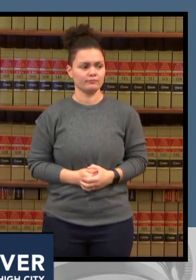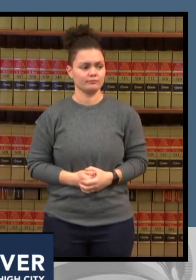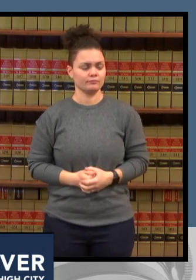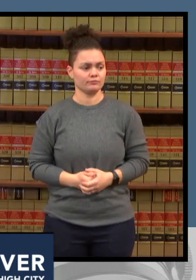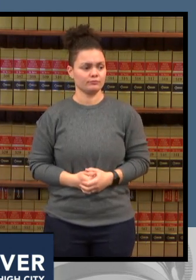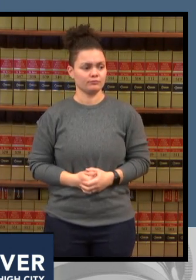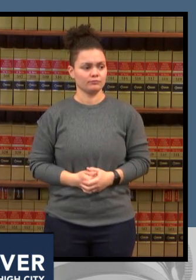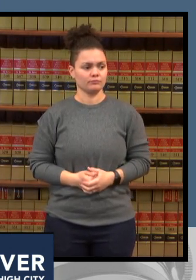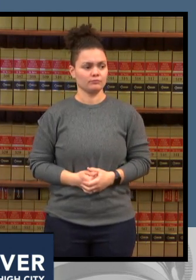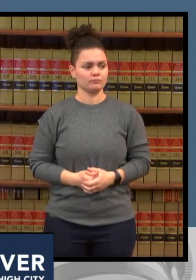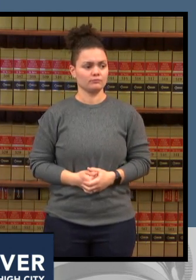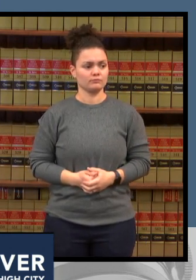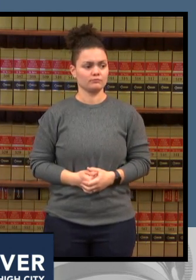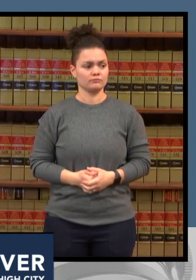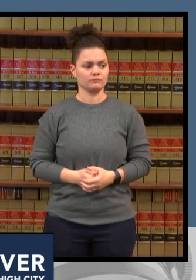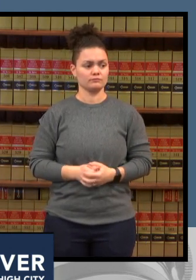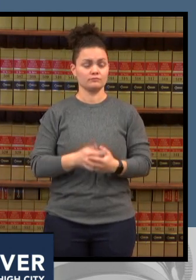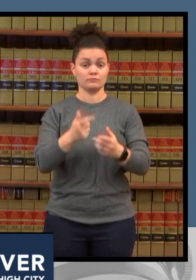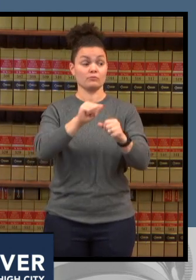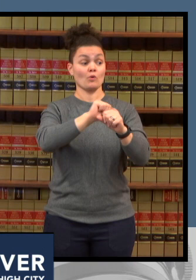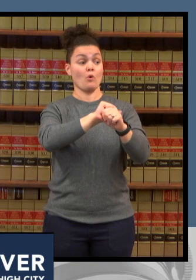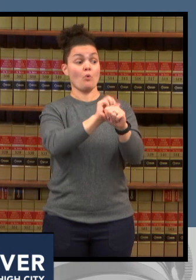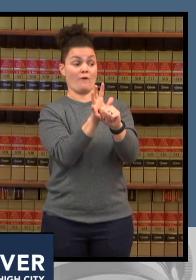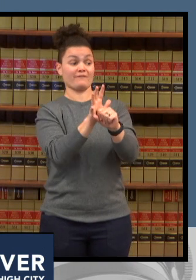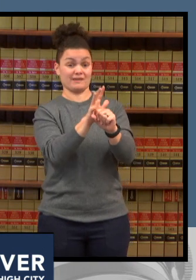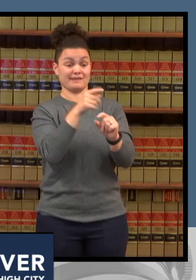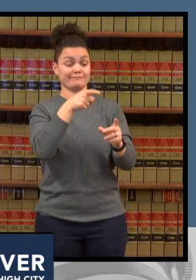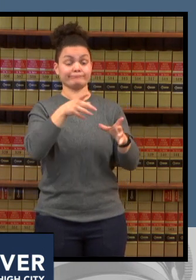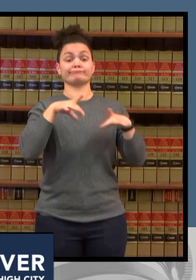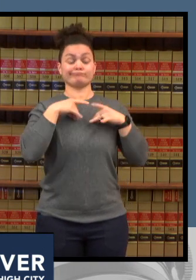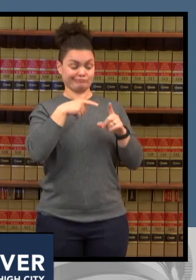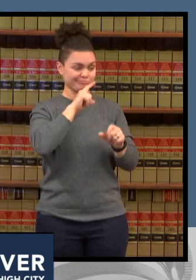and if symptoms start to resolve and you're without a fever you can return to work but